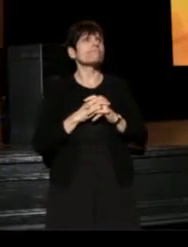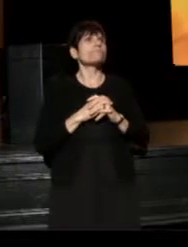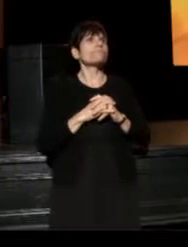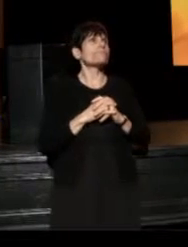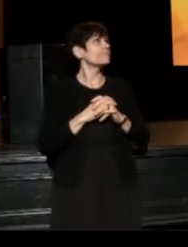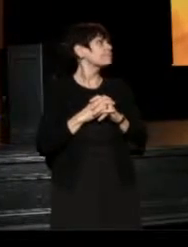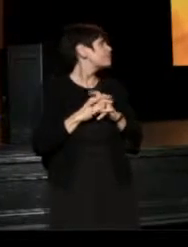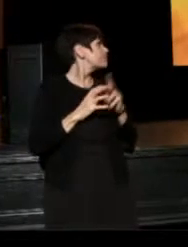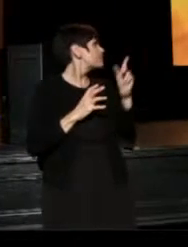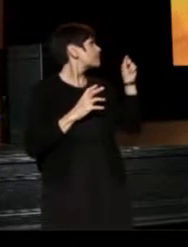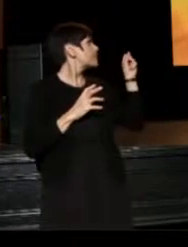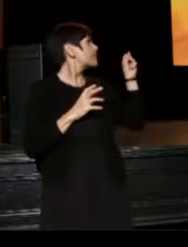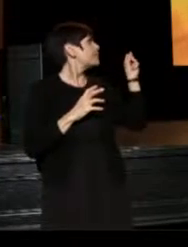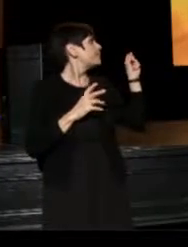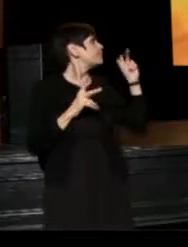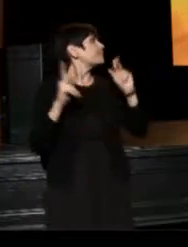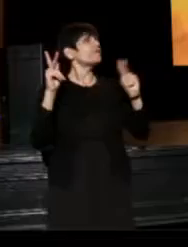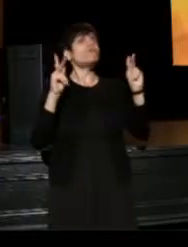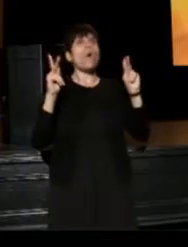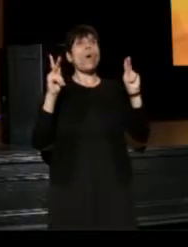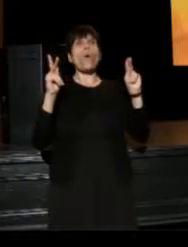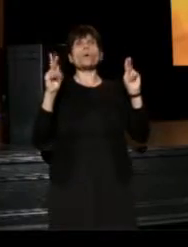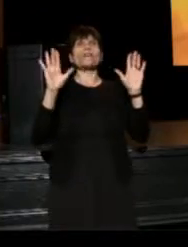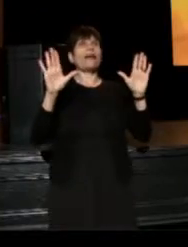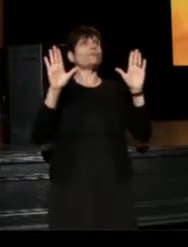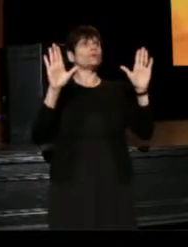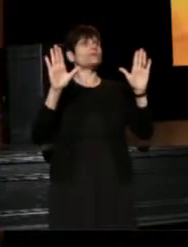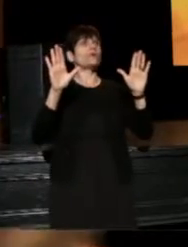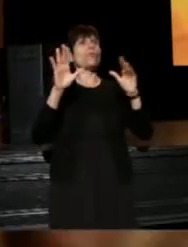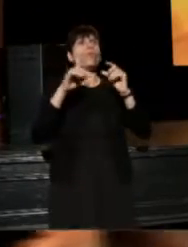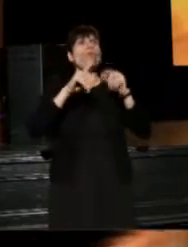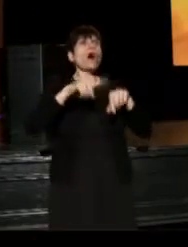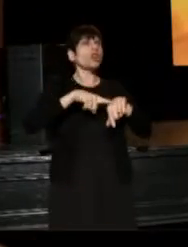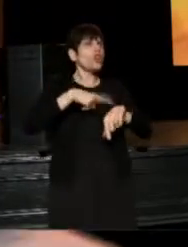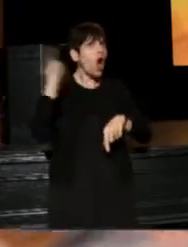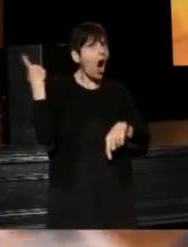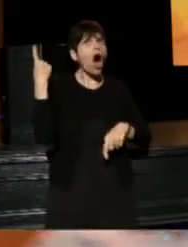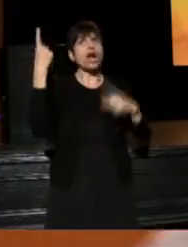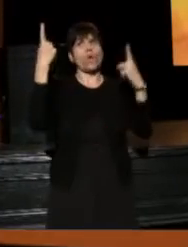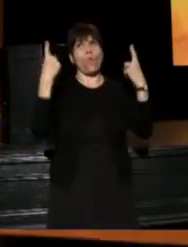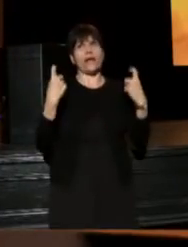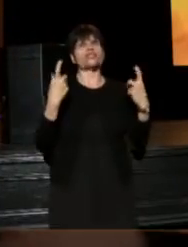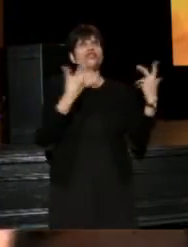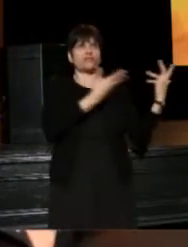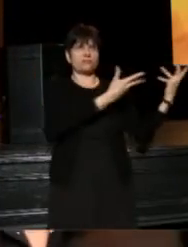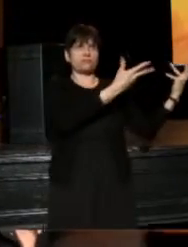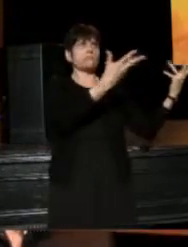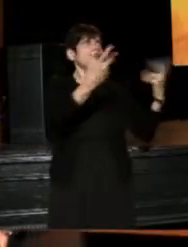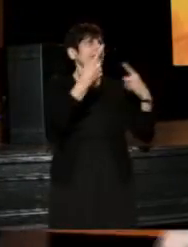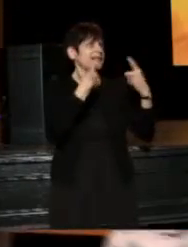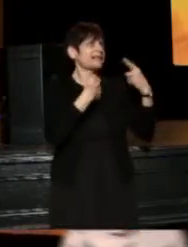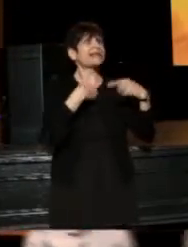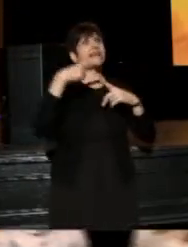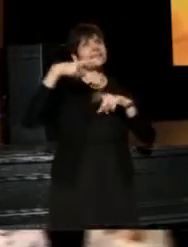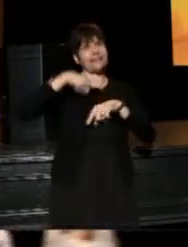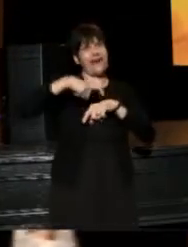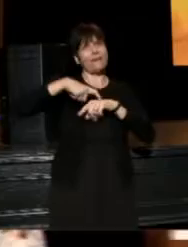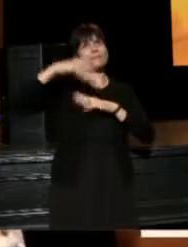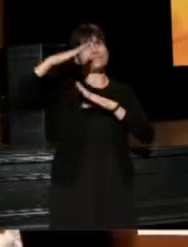(Jim) Folks, that was one long question, but they are telling me that our time is up.